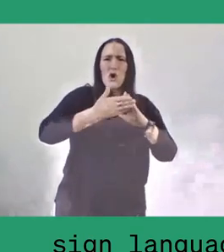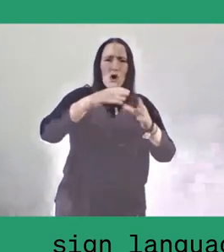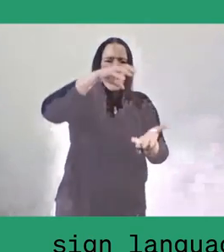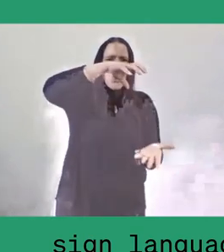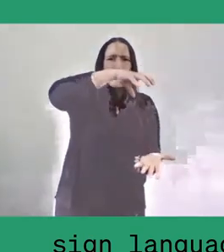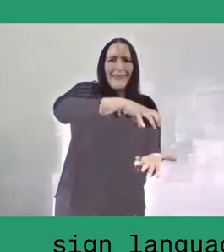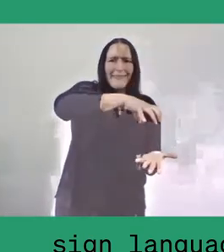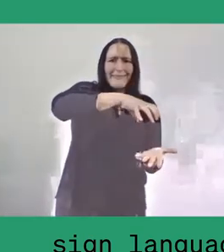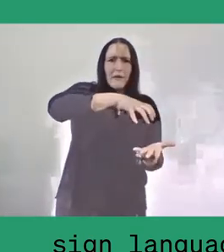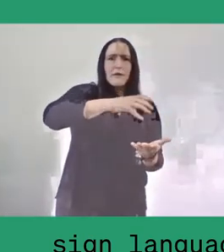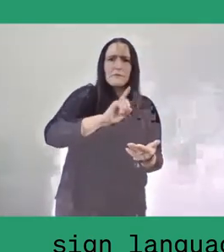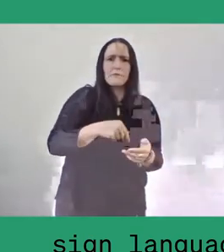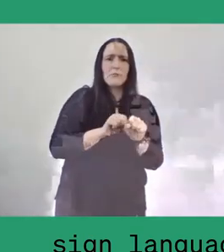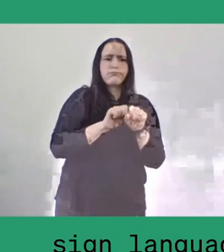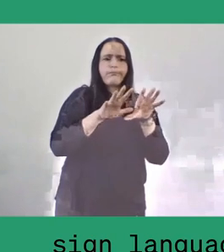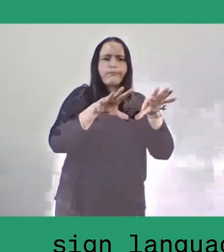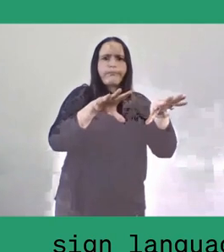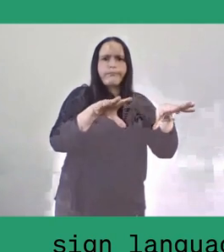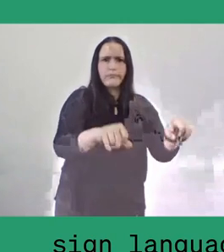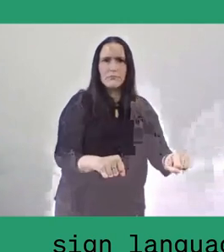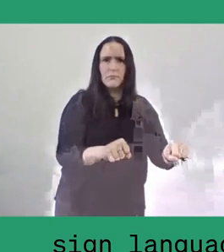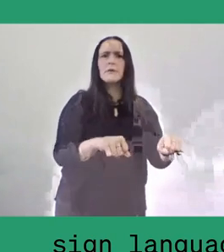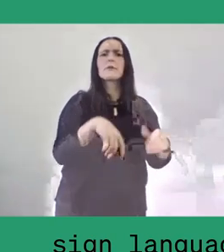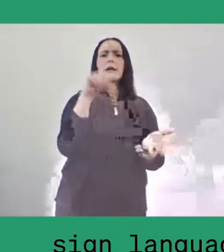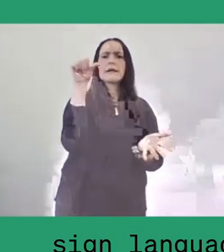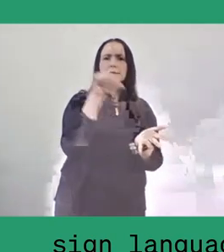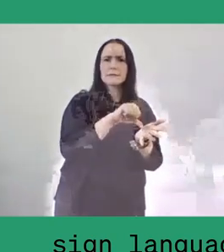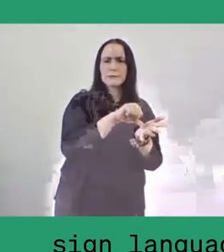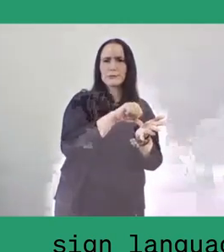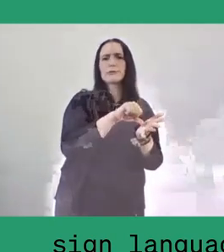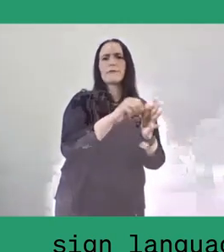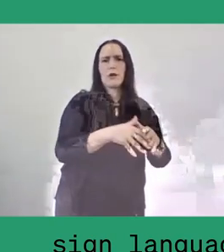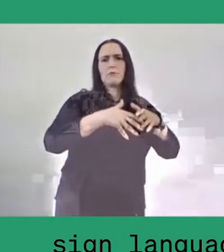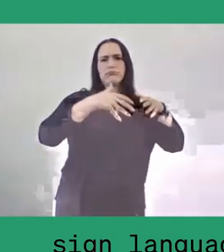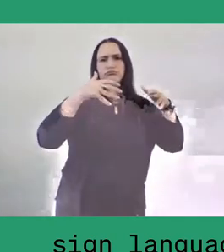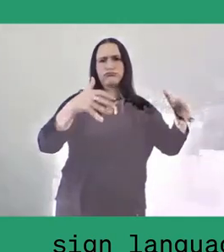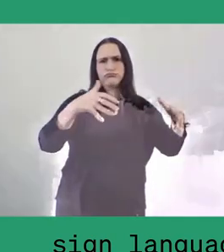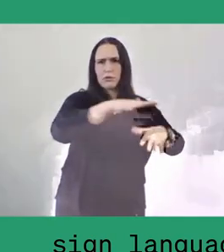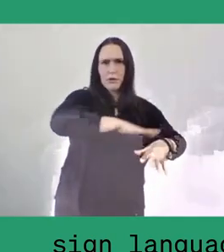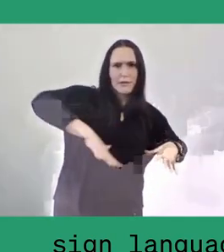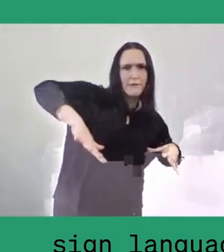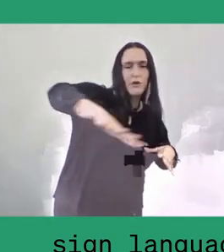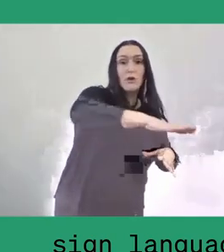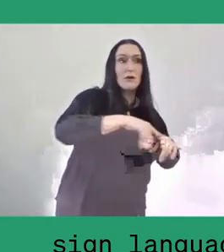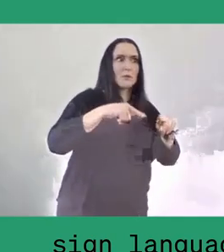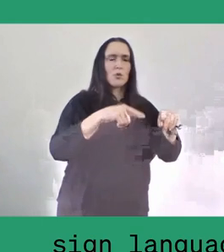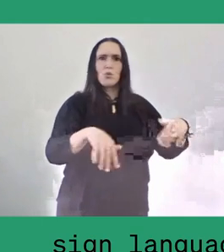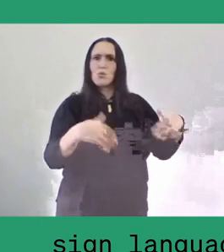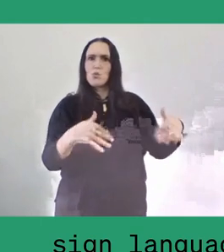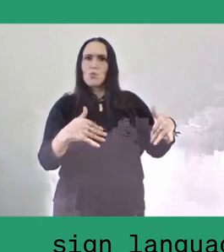surrounded by a gentrified urban middle-class environment. They were in danger of being evicted through land-grabbing